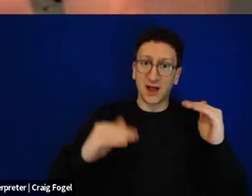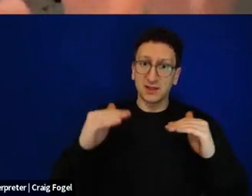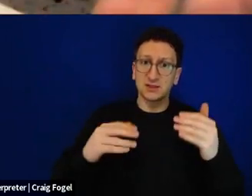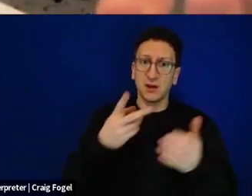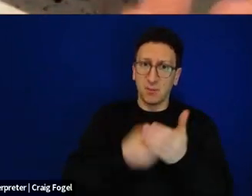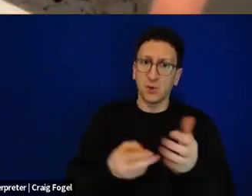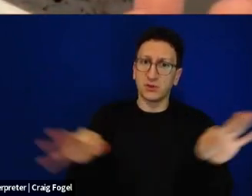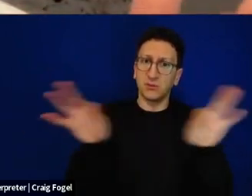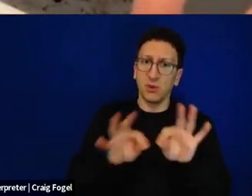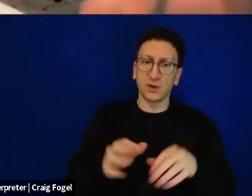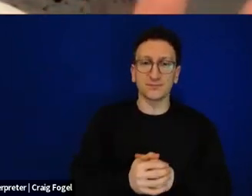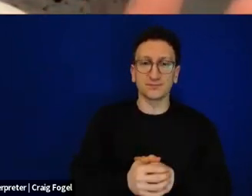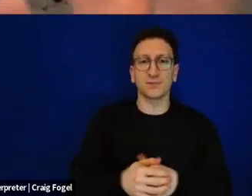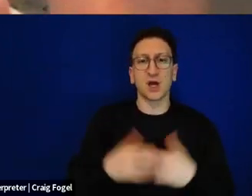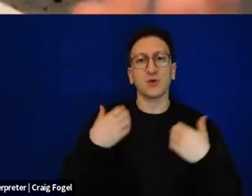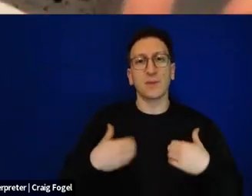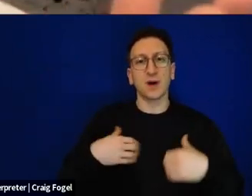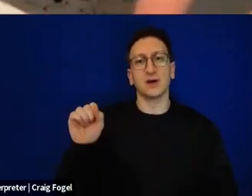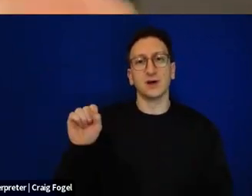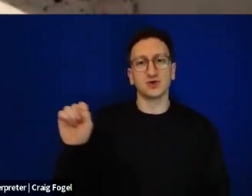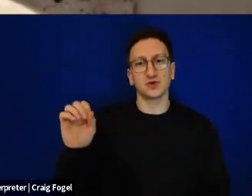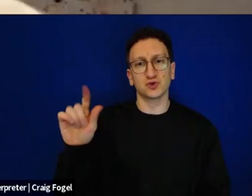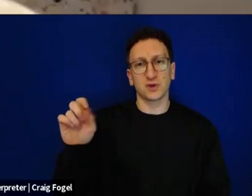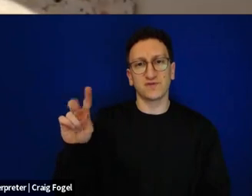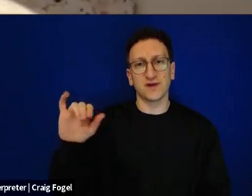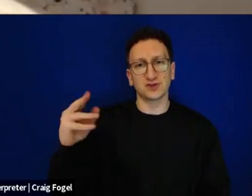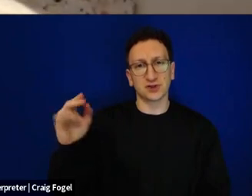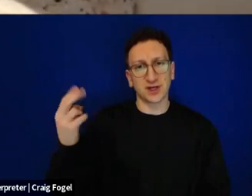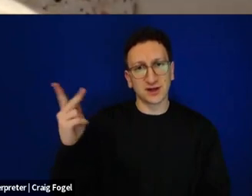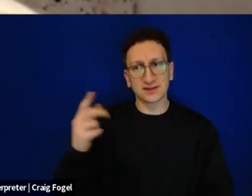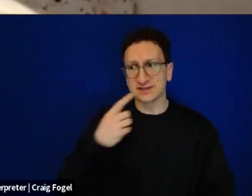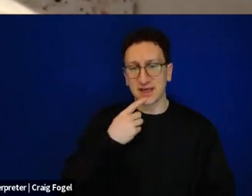Rabbi Soloveitchik talked about two kinds of covenants, a covenant of fate and a covenant